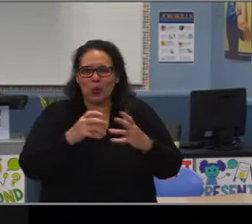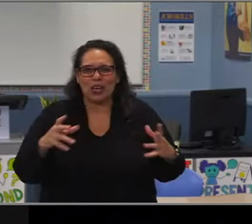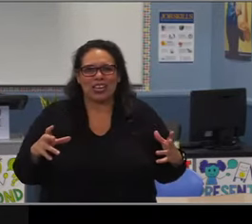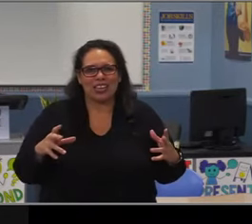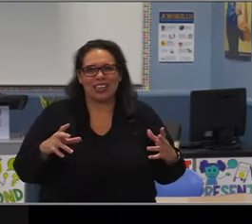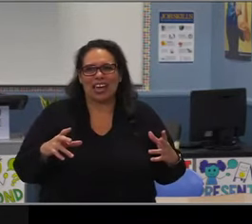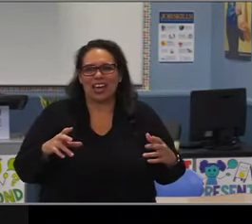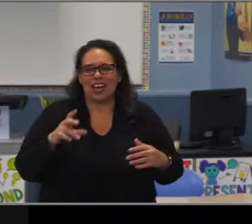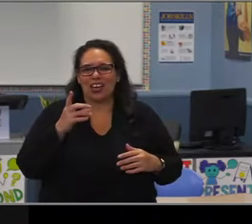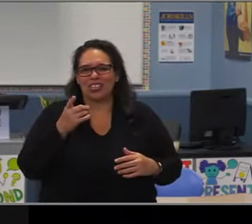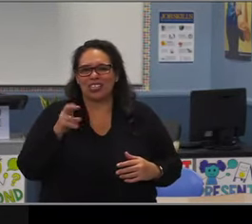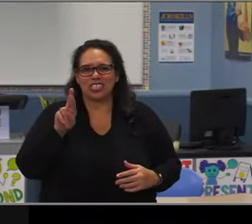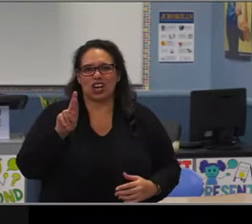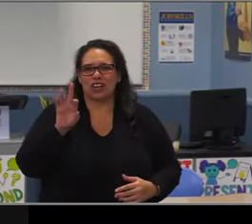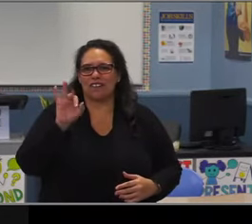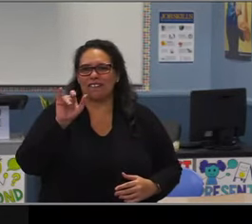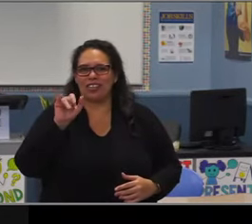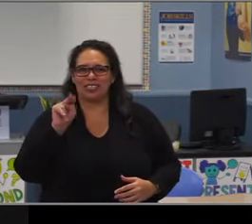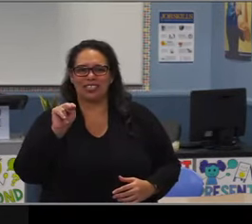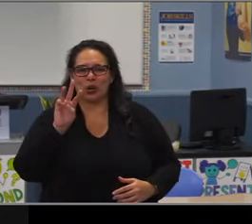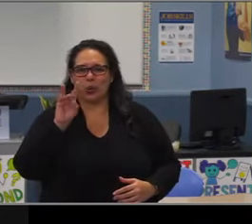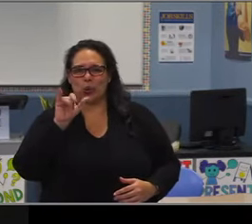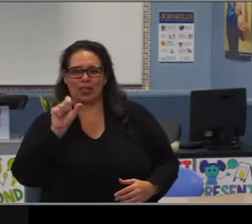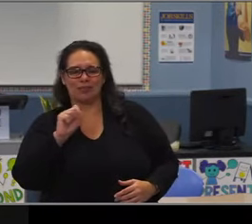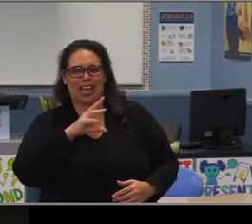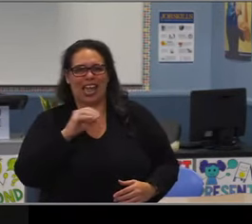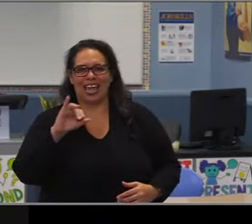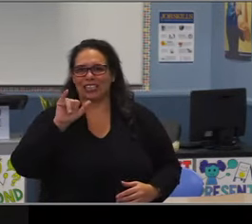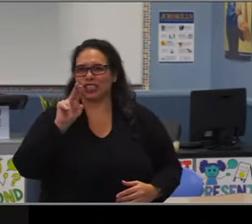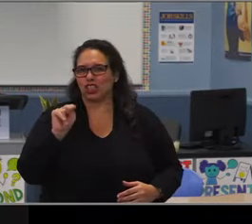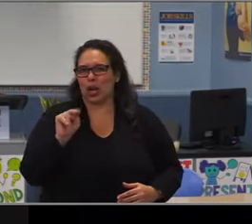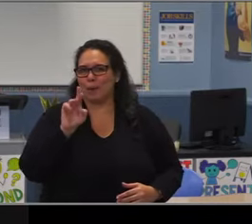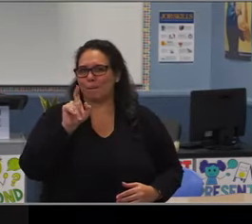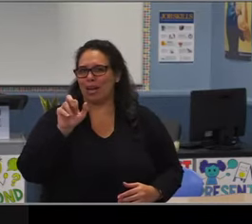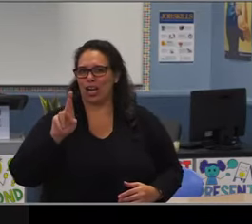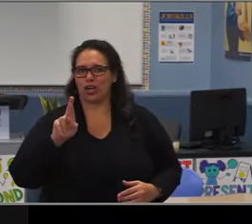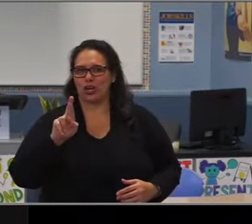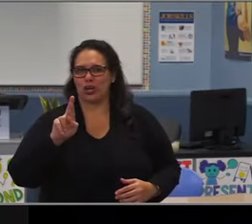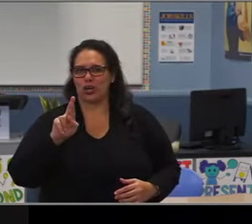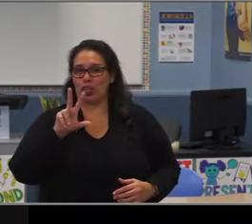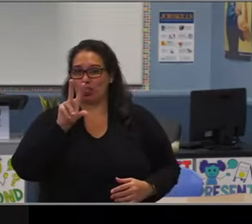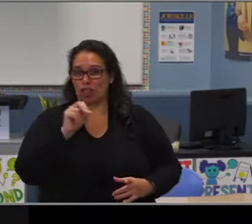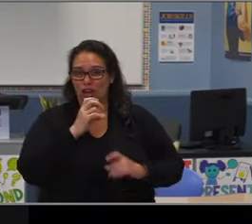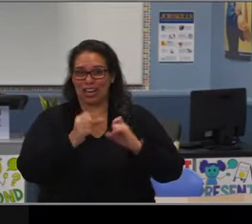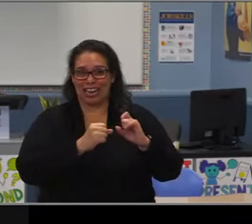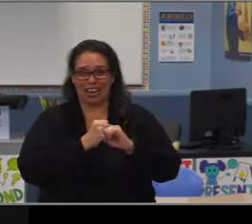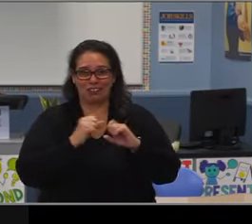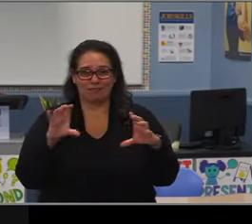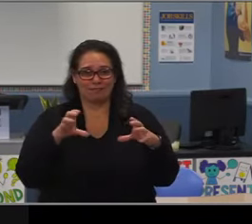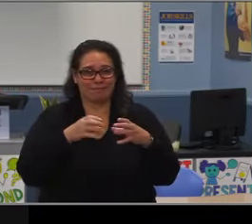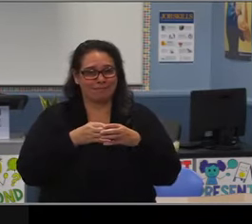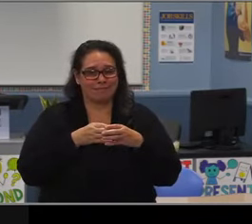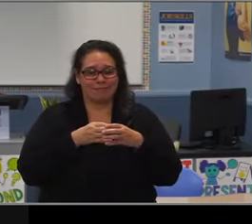Mr. Meyer, I just want you to know how much I admire you and admire your leadership.